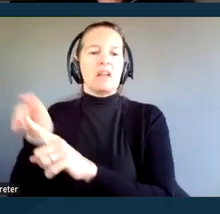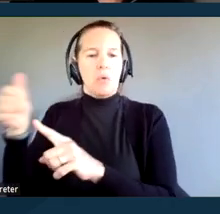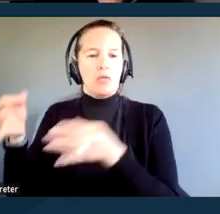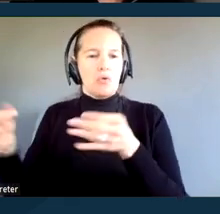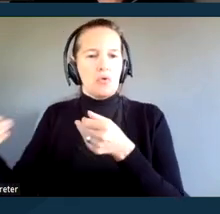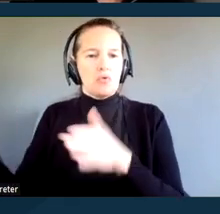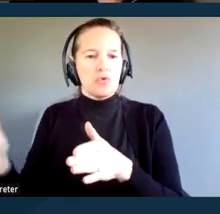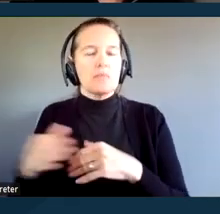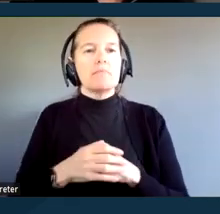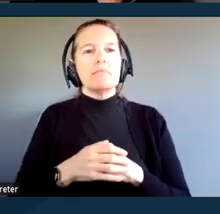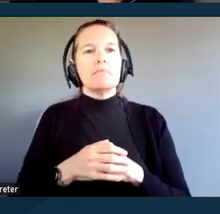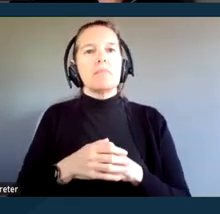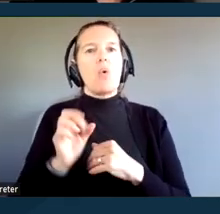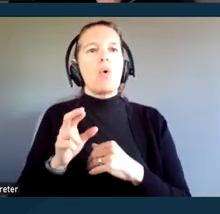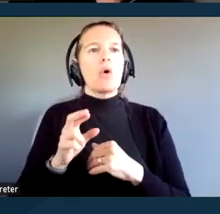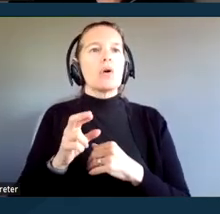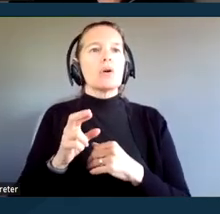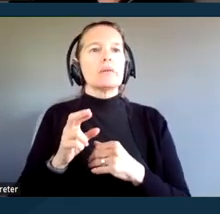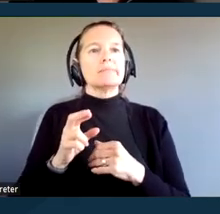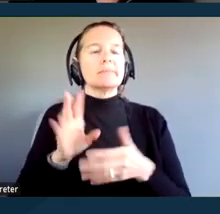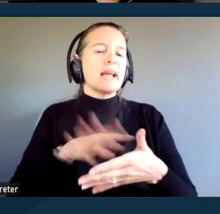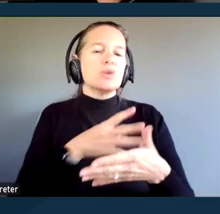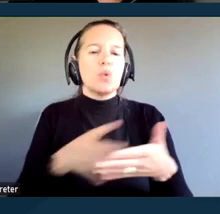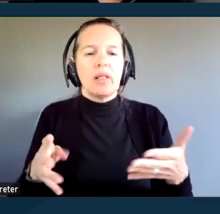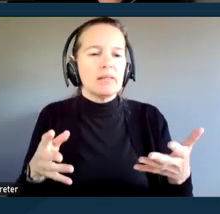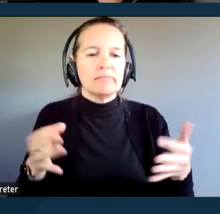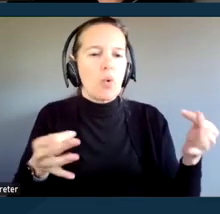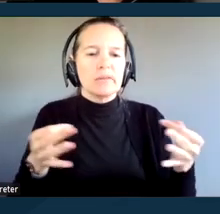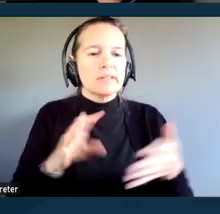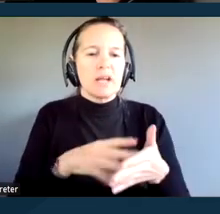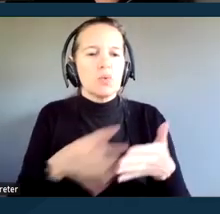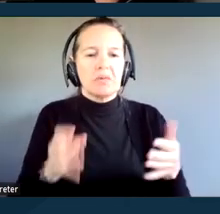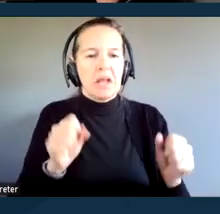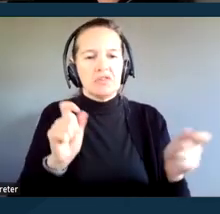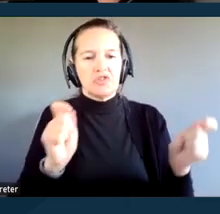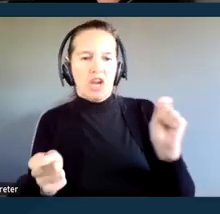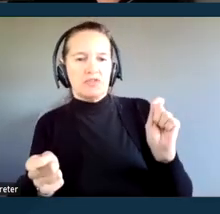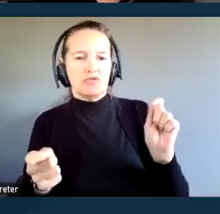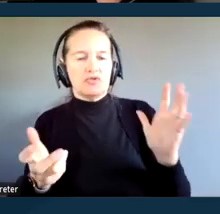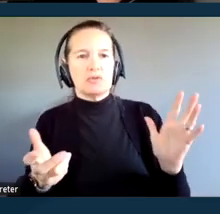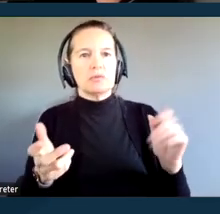The court has the discretion to do that so long as legal deadlines are not missed,